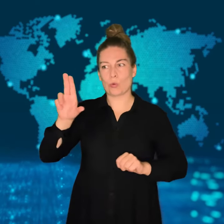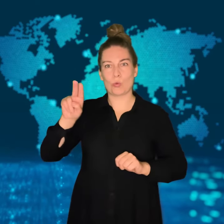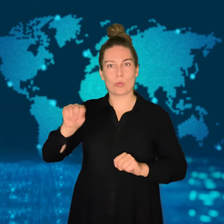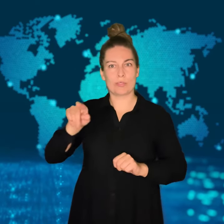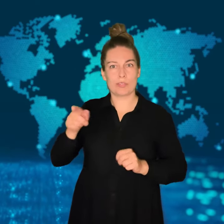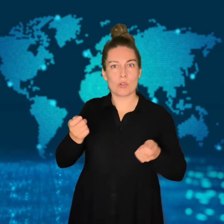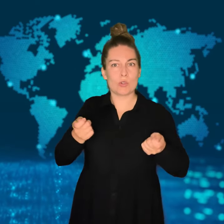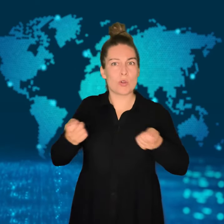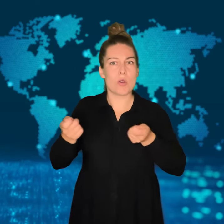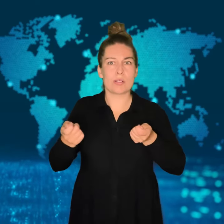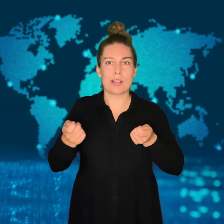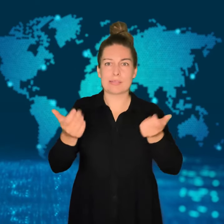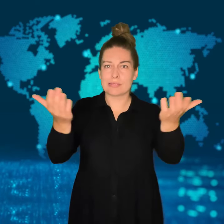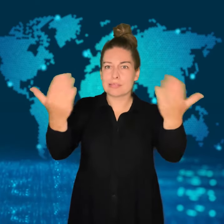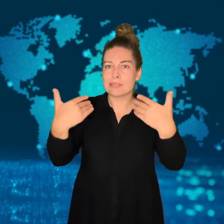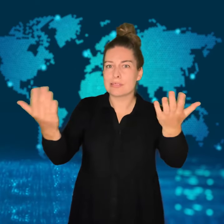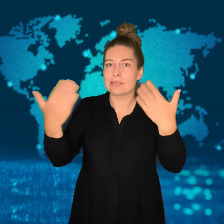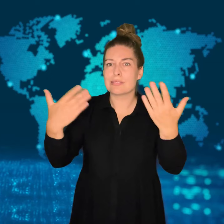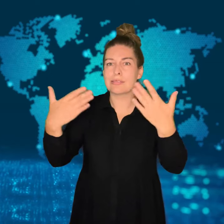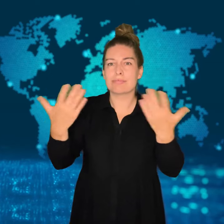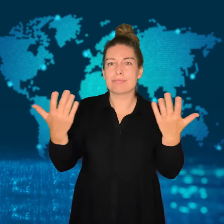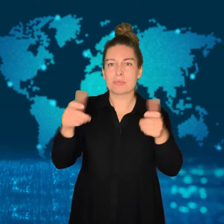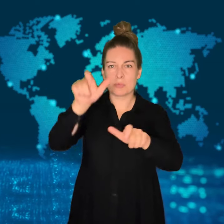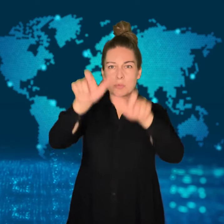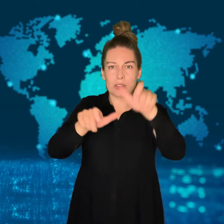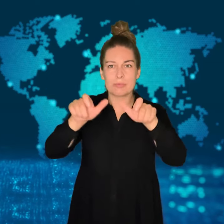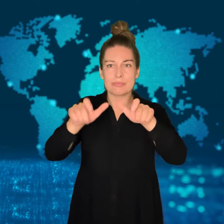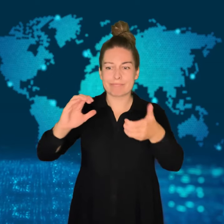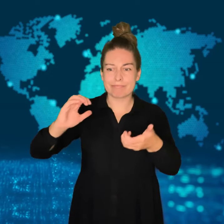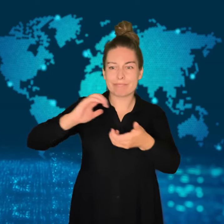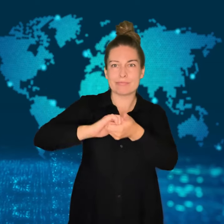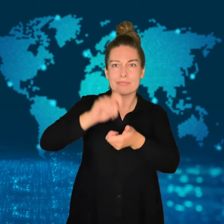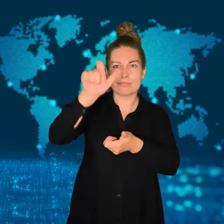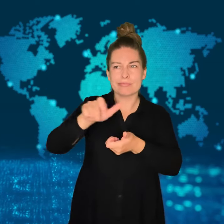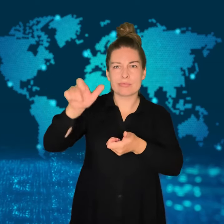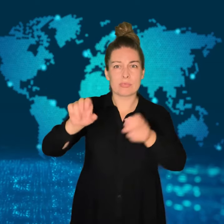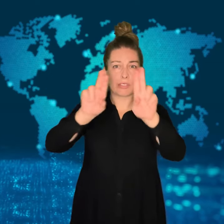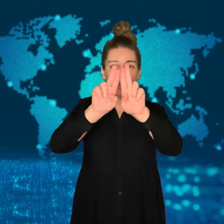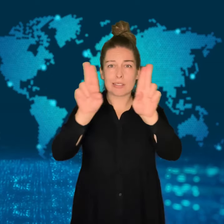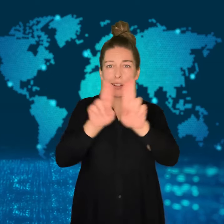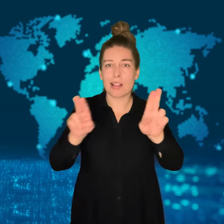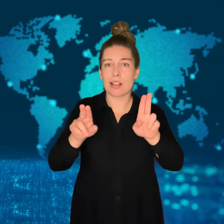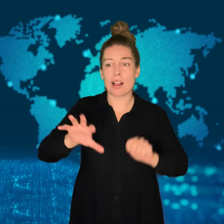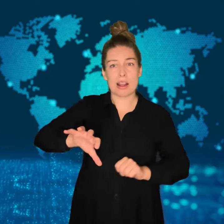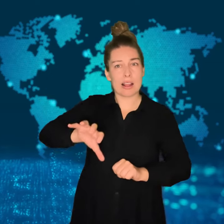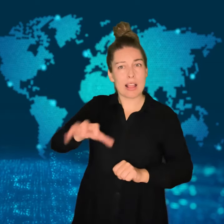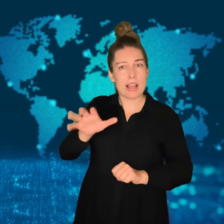and local aid partners to help.